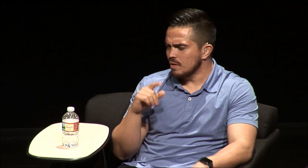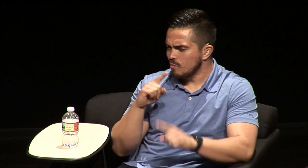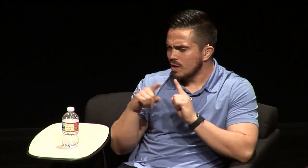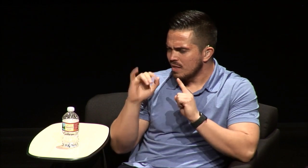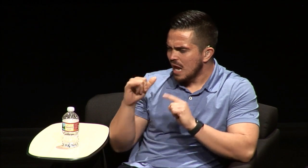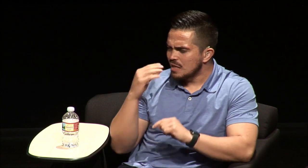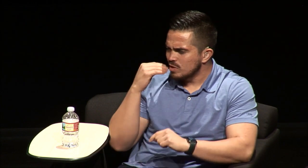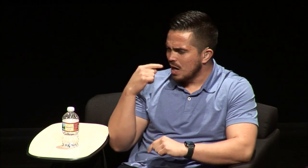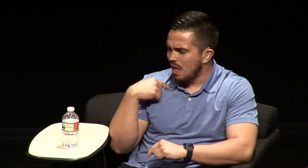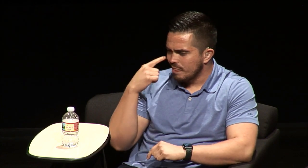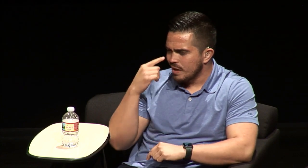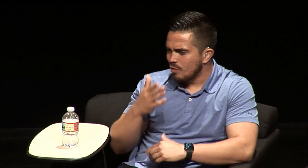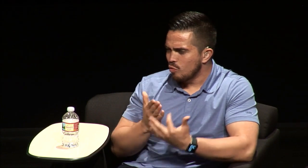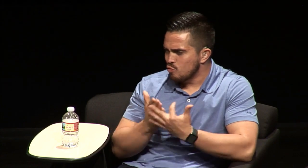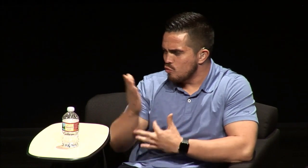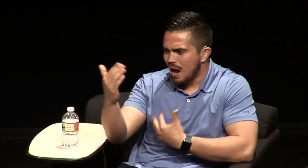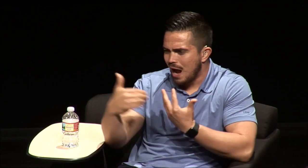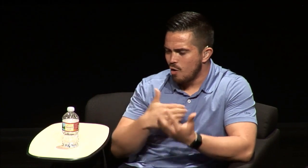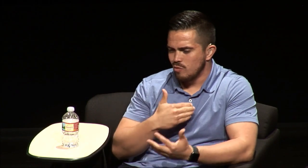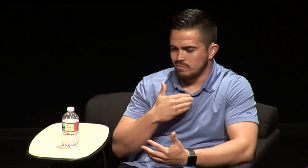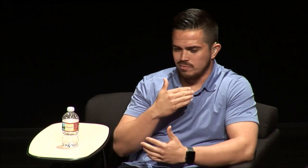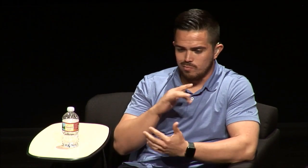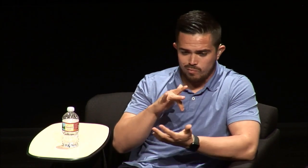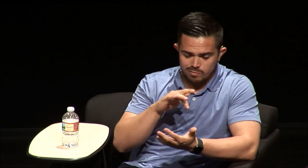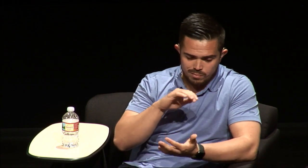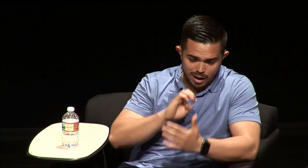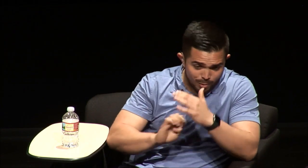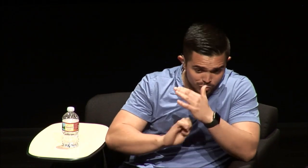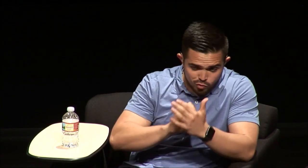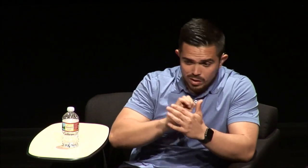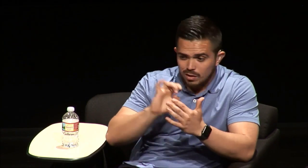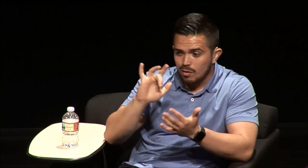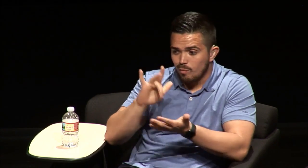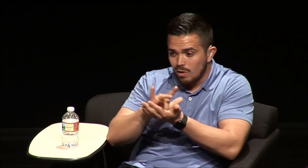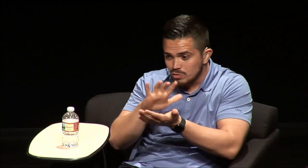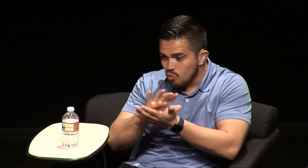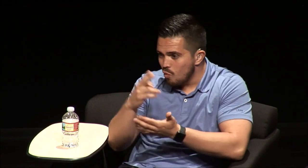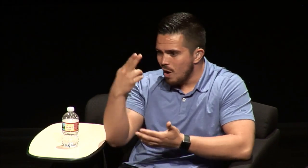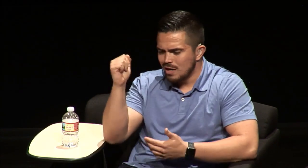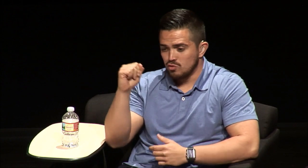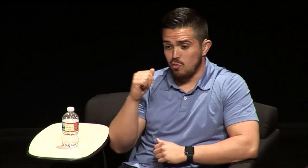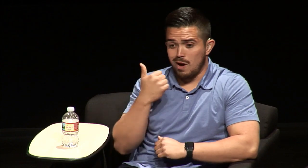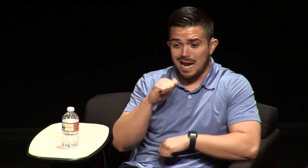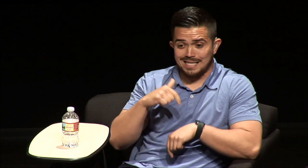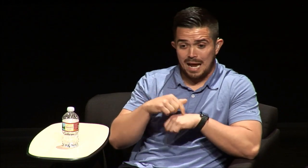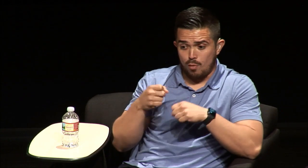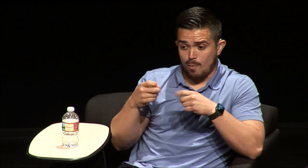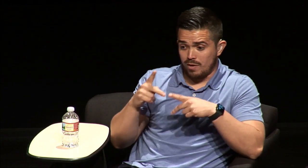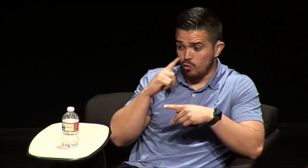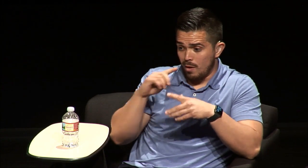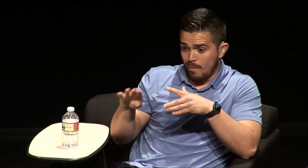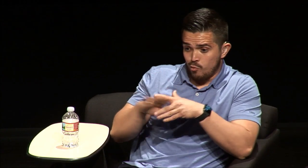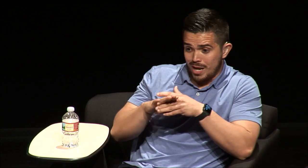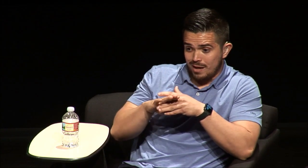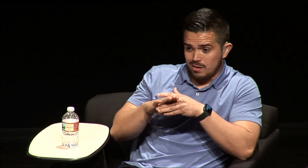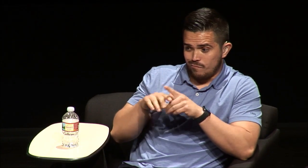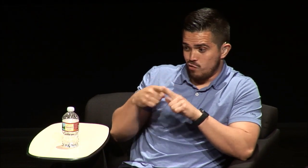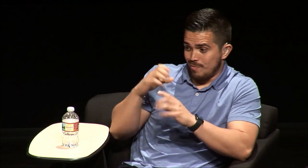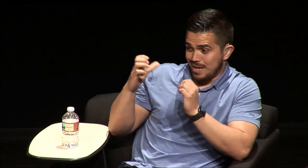therapy but my voice isn't perfect and I think that experience throughout elementary school middle school high school anytime you know the opportunity